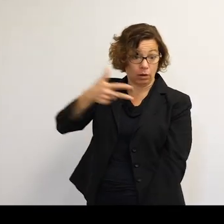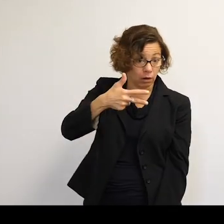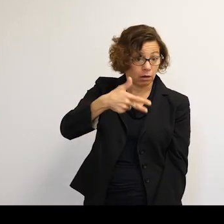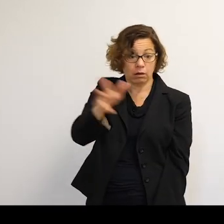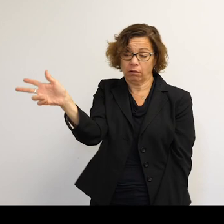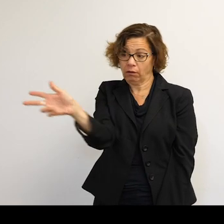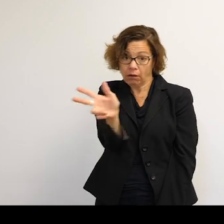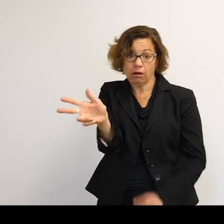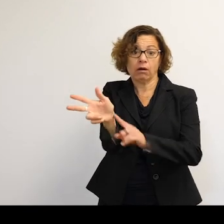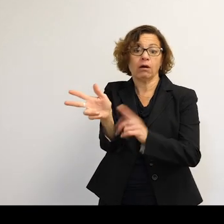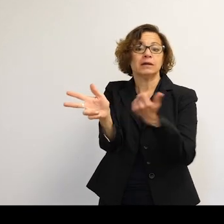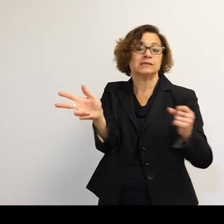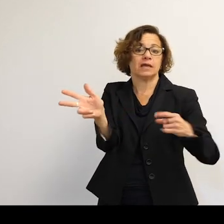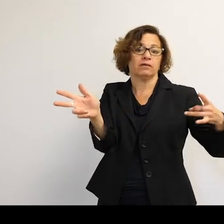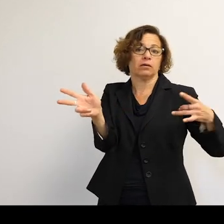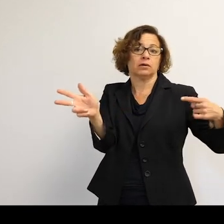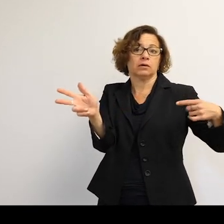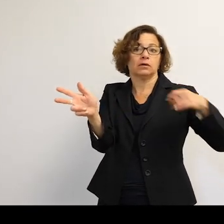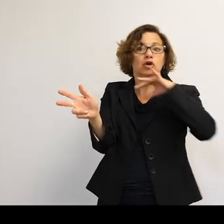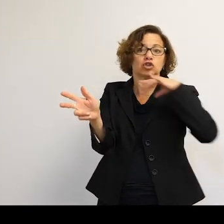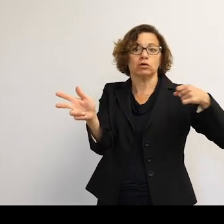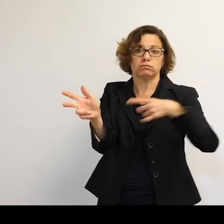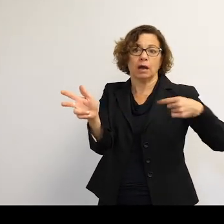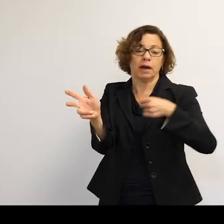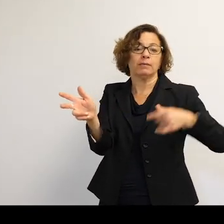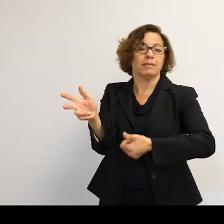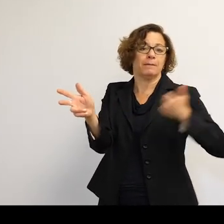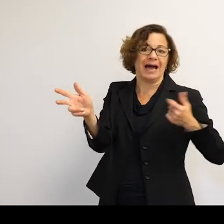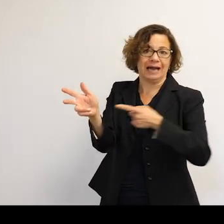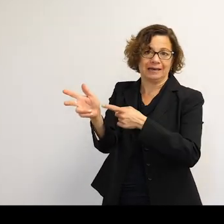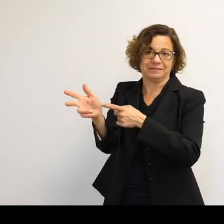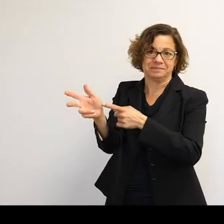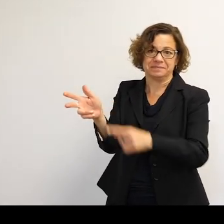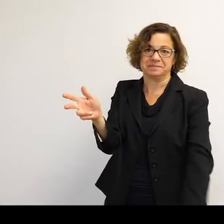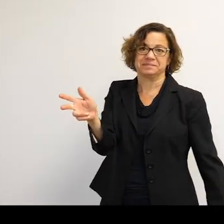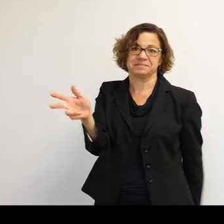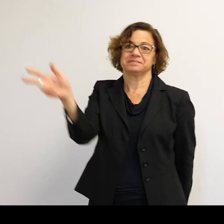The boosters are not. The space shuttle glided, so a past tense. Sorry. So attached to it, it glided in.